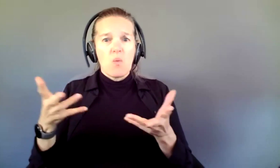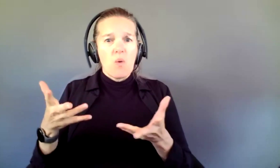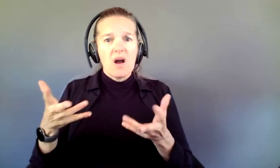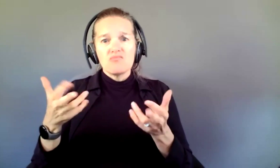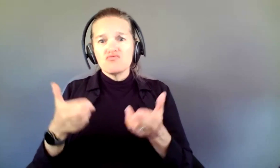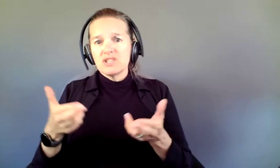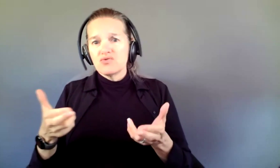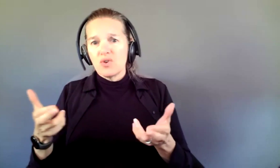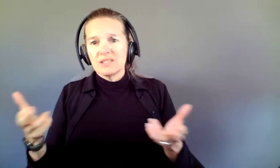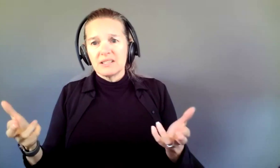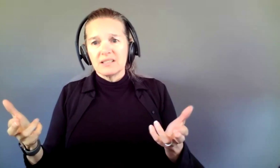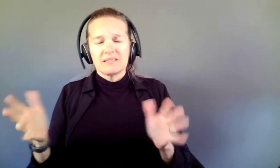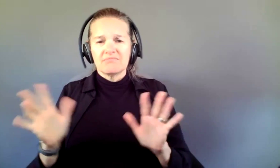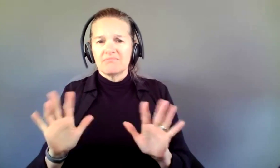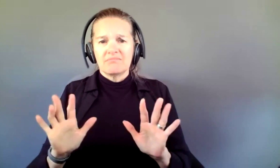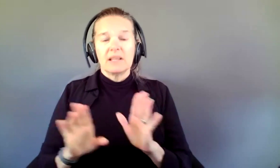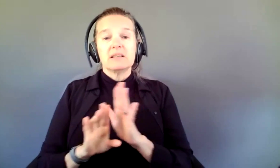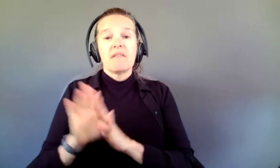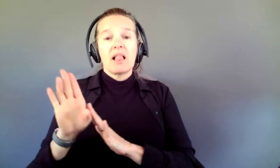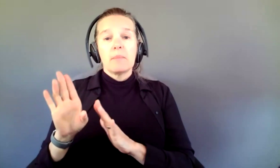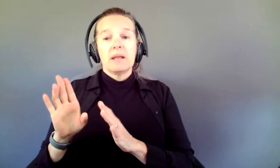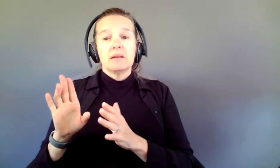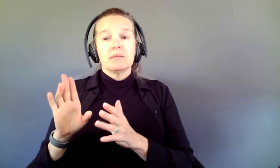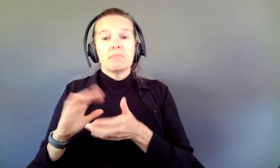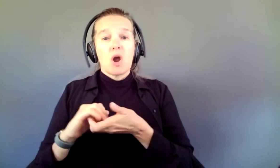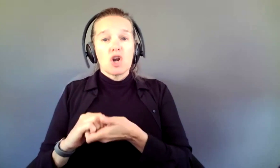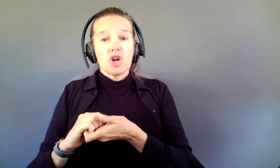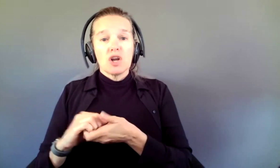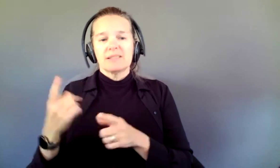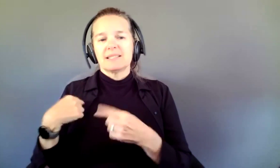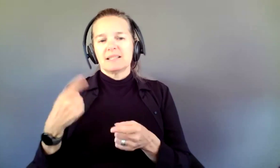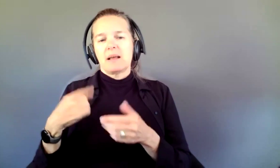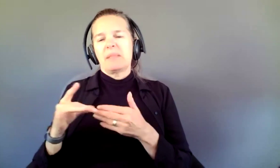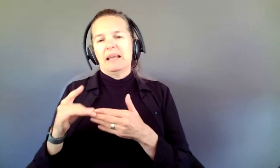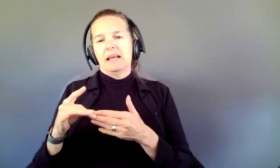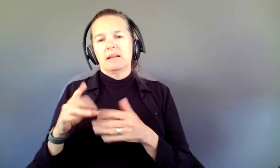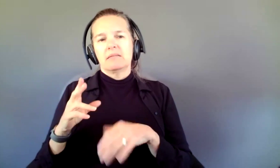development partner, over the time that I have been leading the National Theater Project,